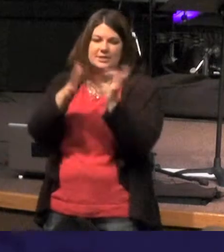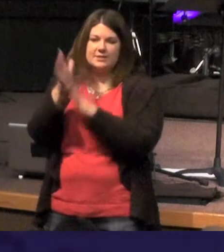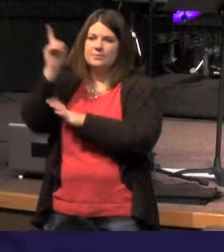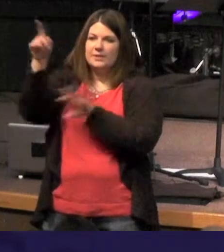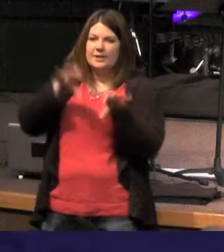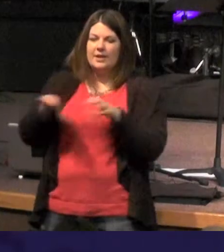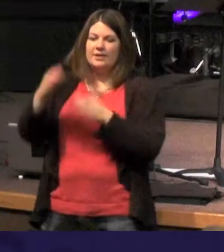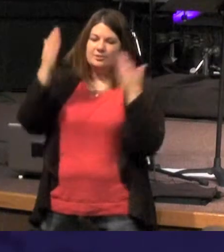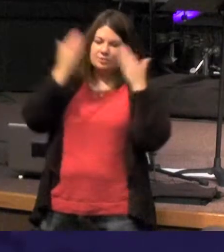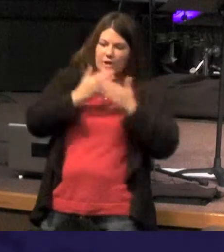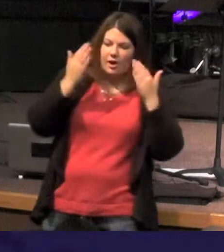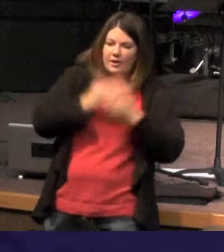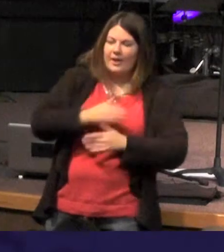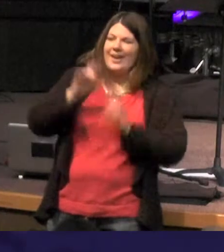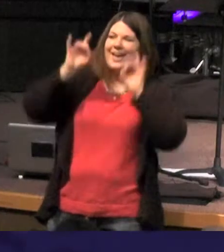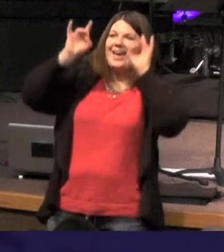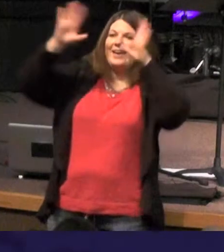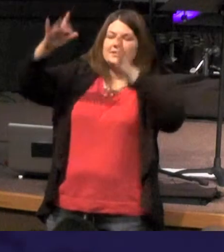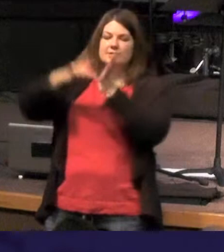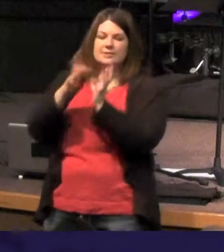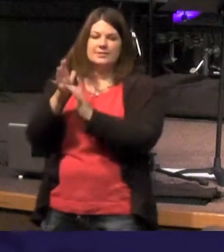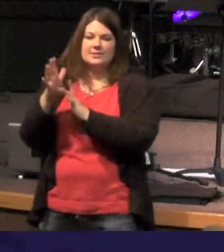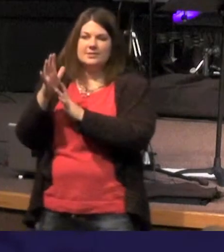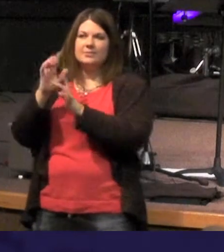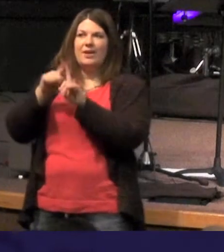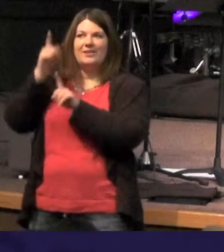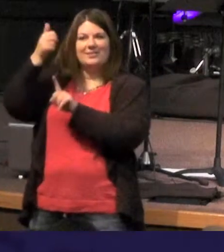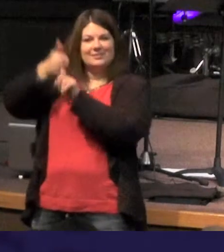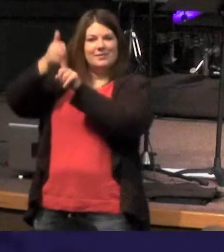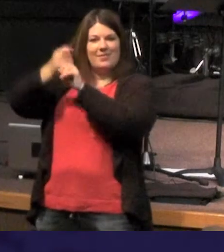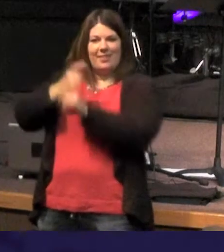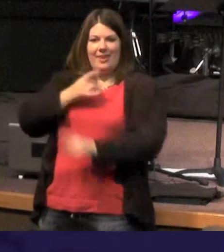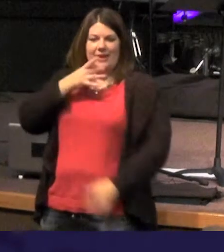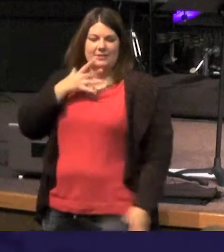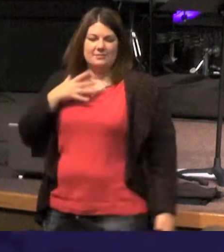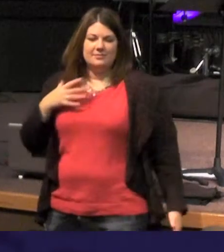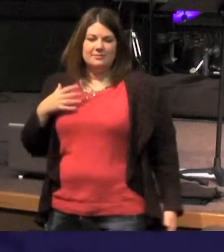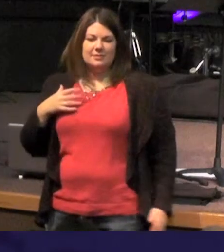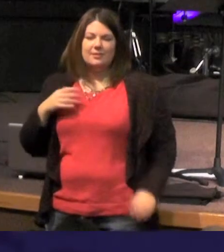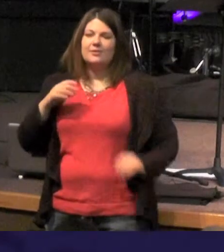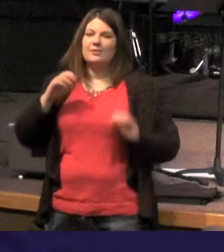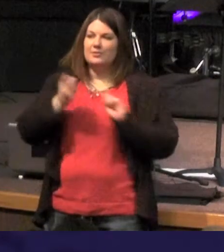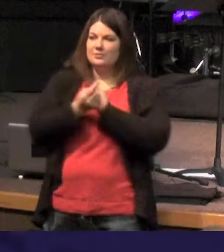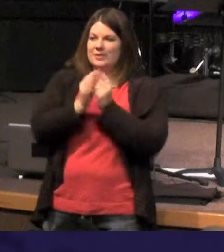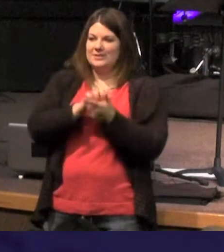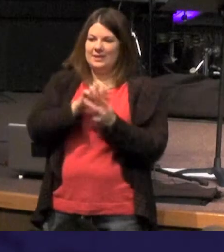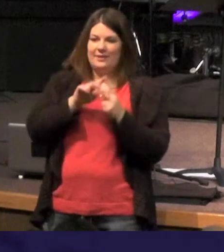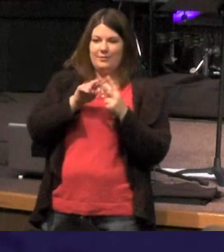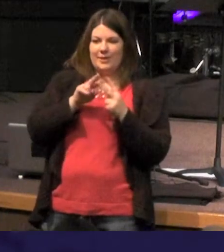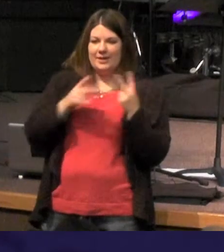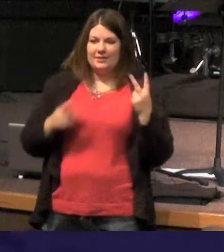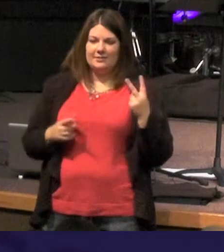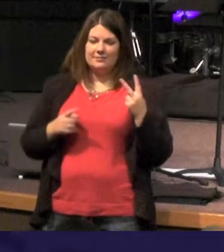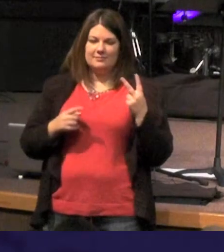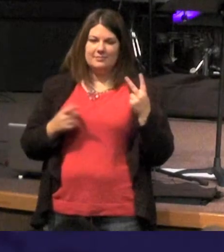done a darkness even hates Jesus because he's a light -and so it can be translated either way - I'm gonna stop and say okay which one is it